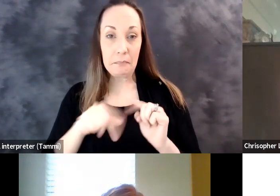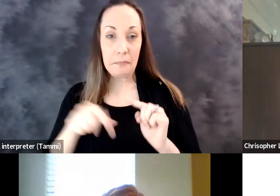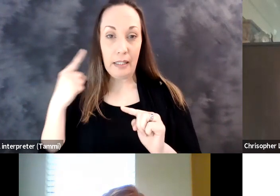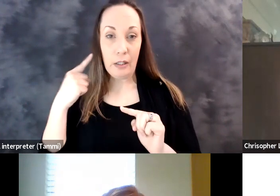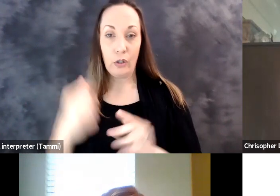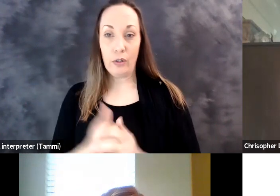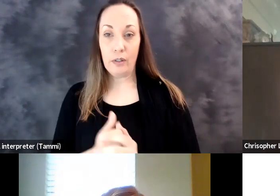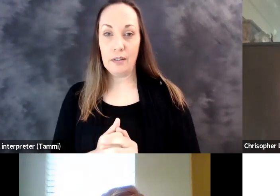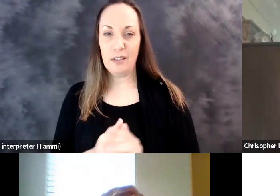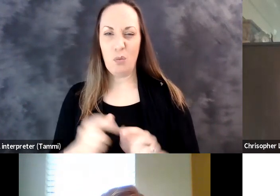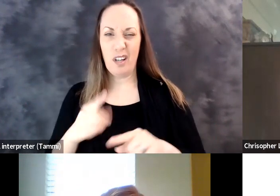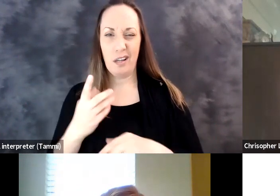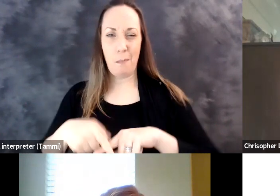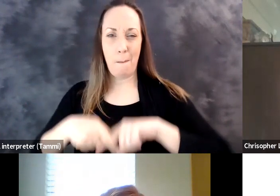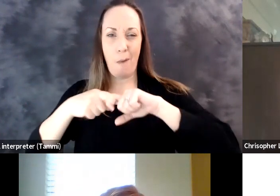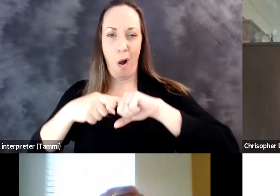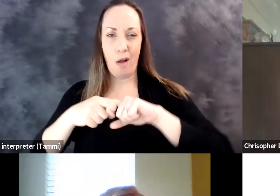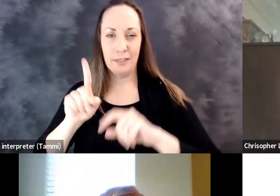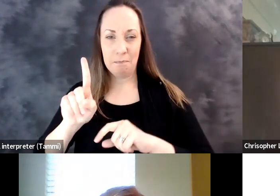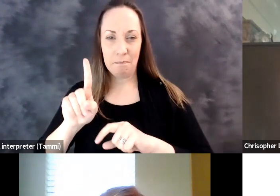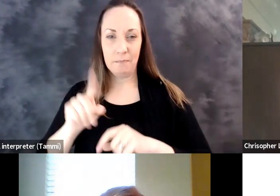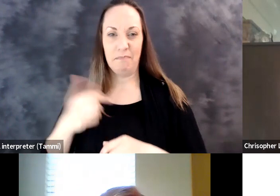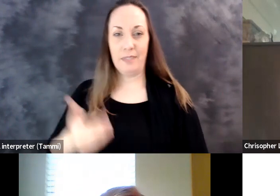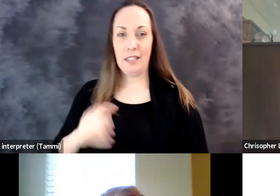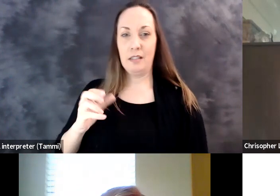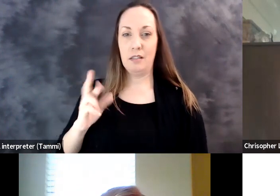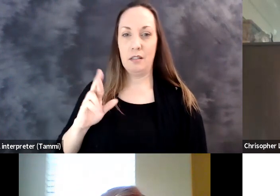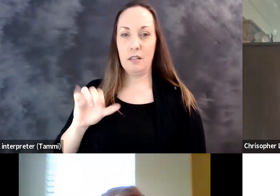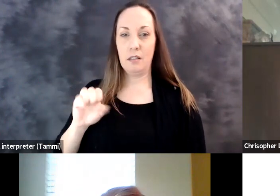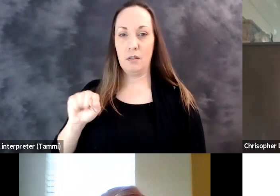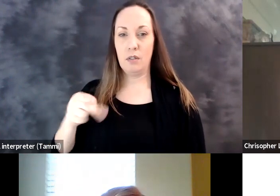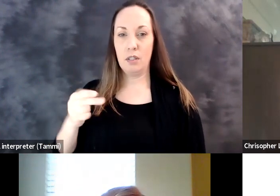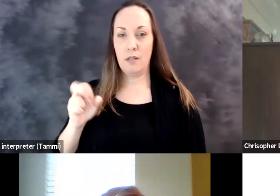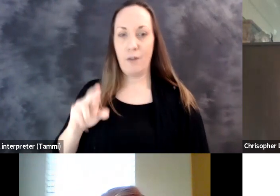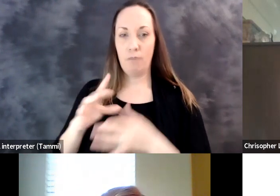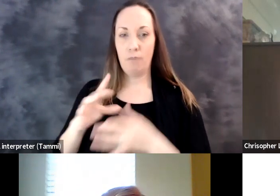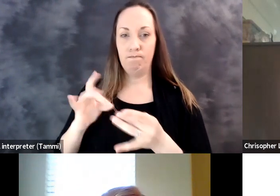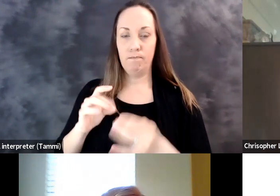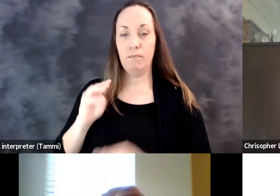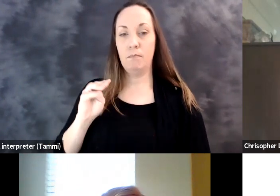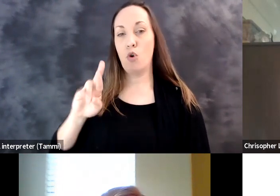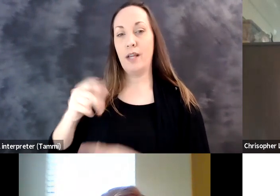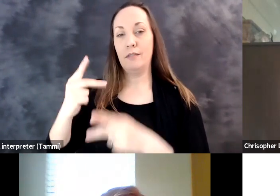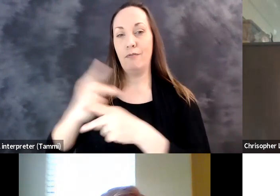Let's see. We are pausing just a second right now. This is Christopher.